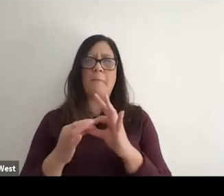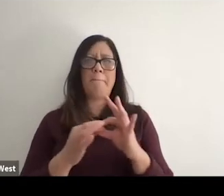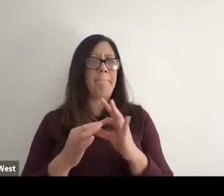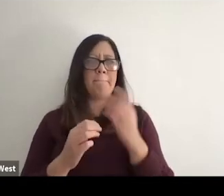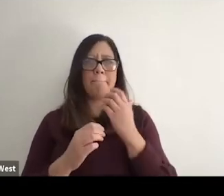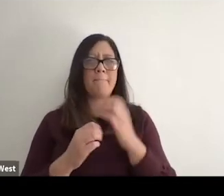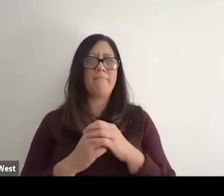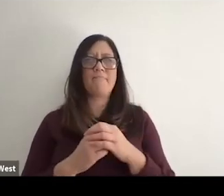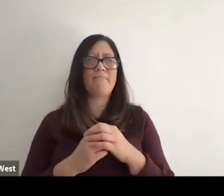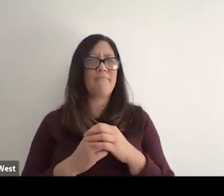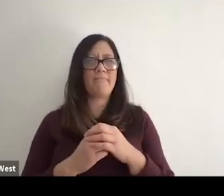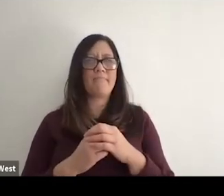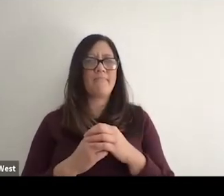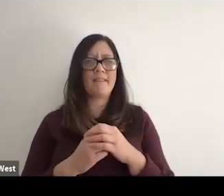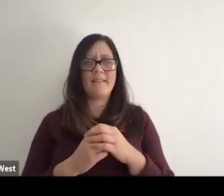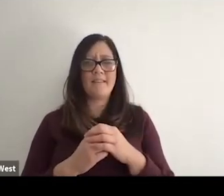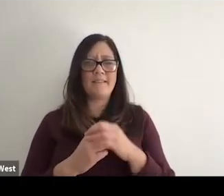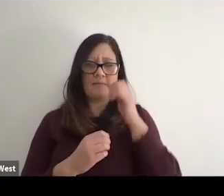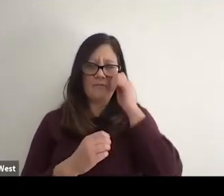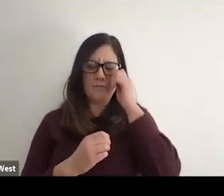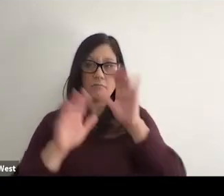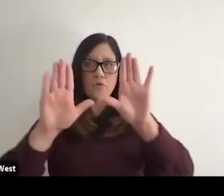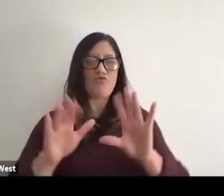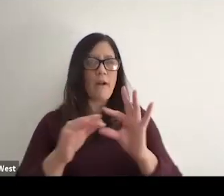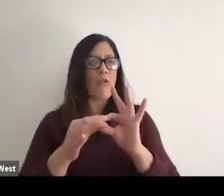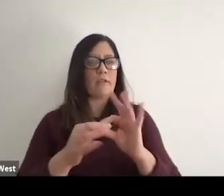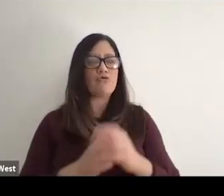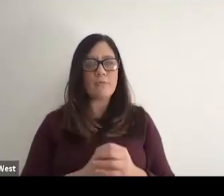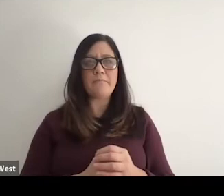They have these great relationships and.